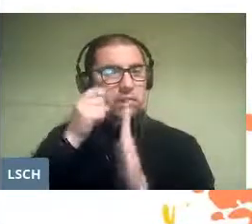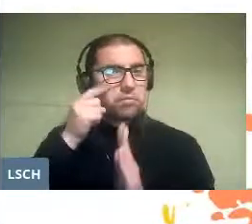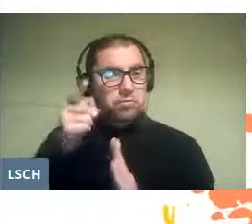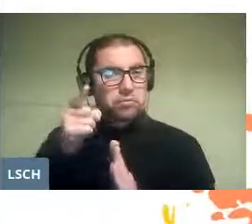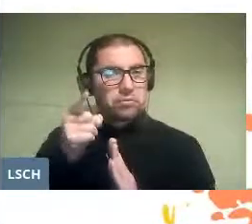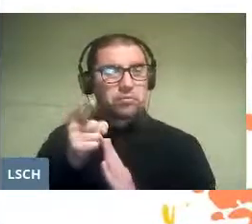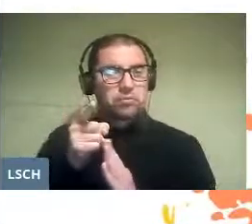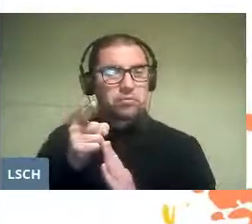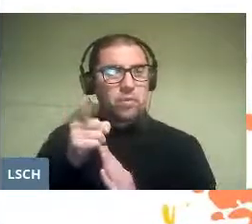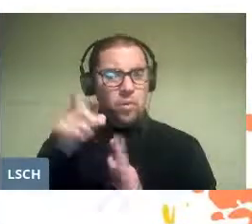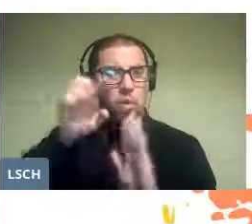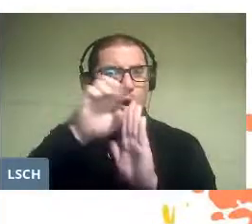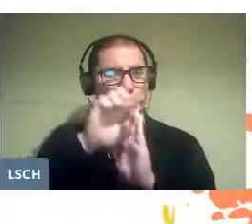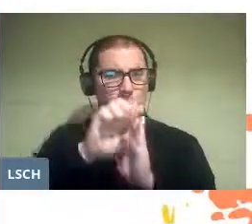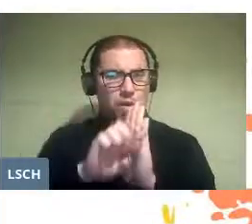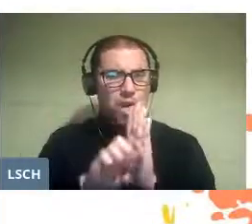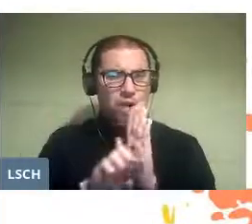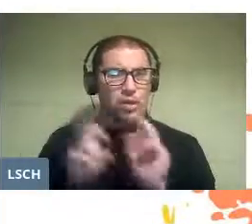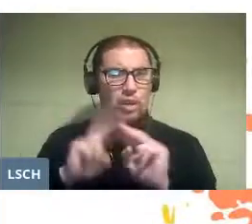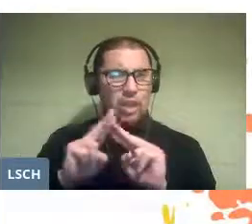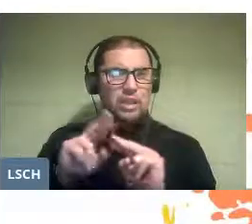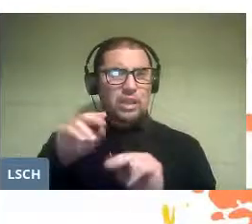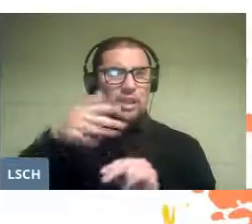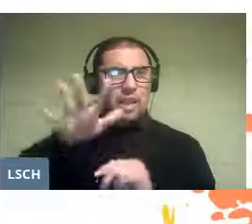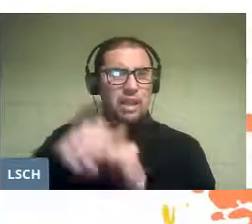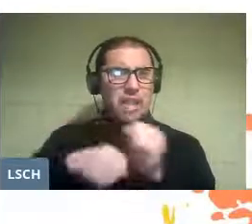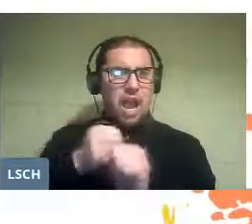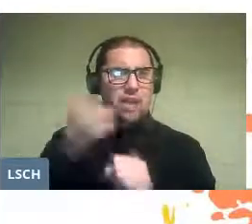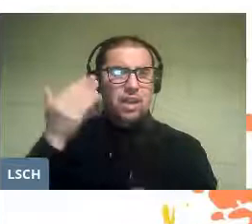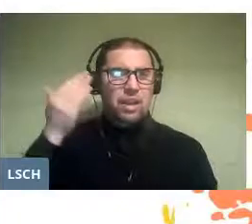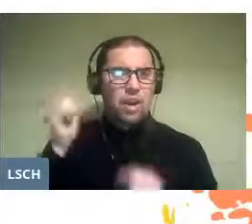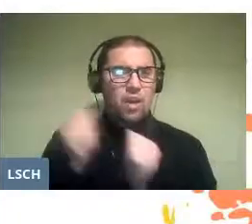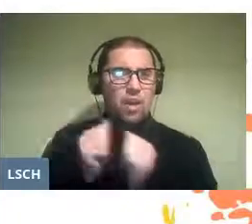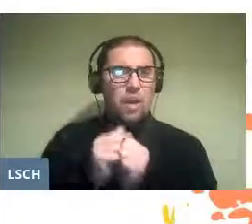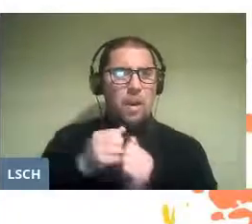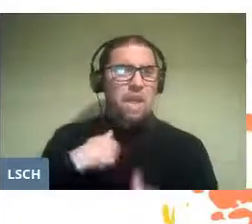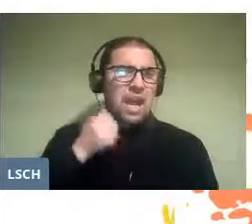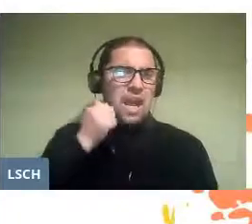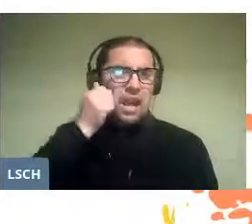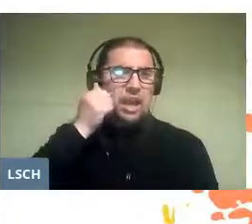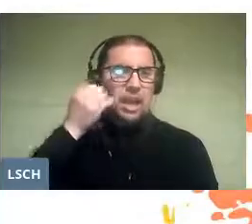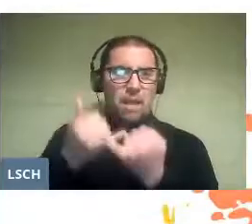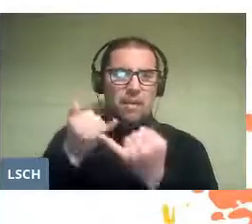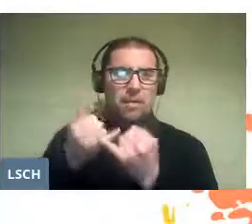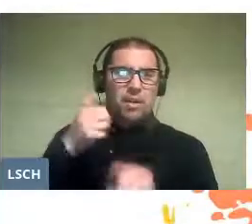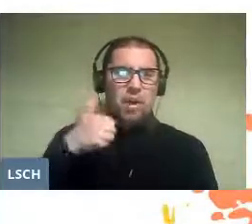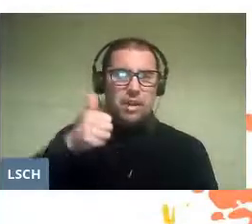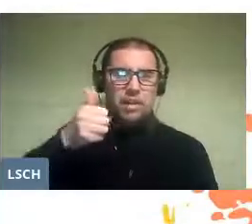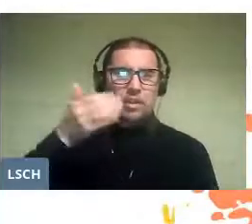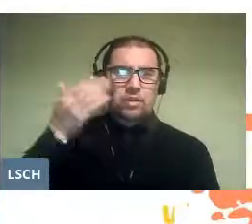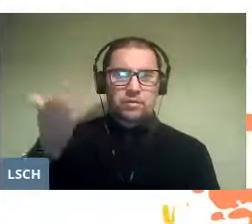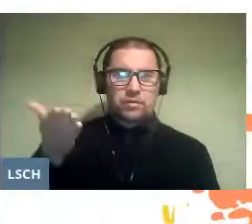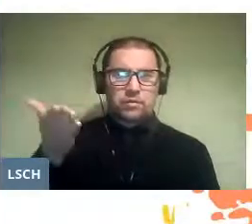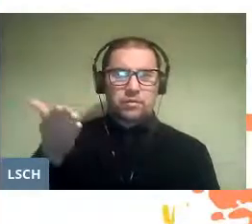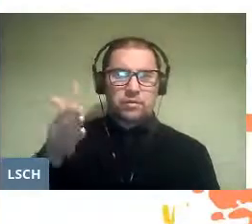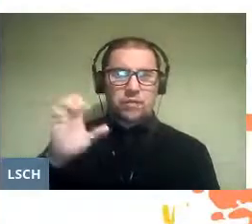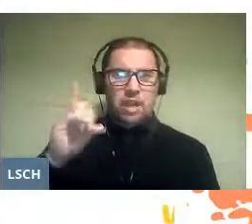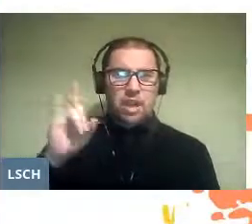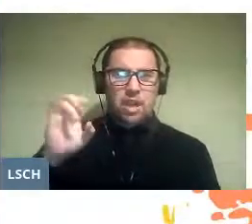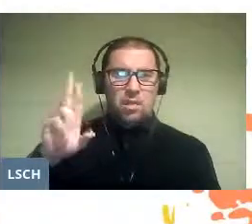of a project I undertook 15 years ago with my dear friend the conductor Eduardo Braun.